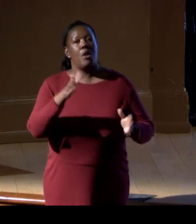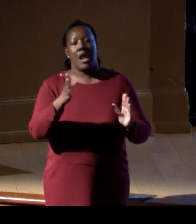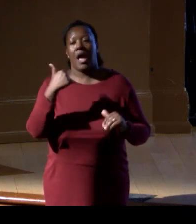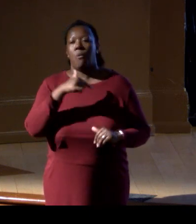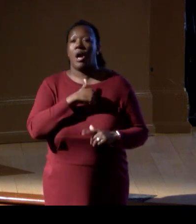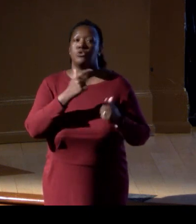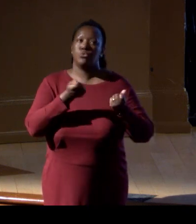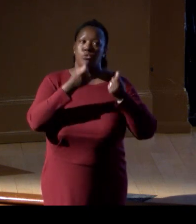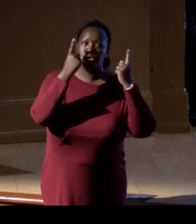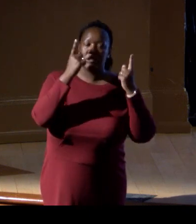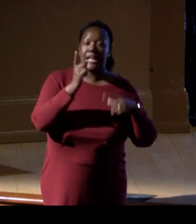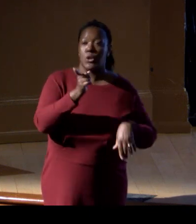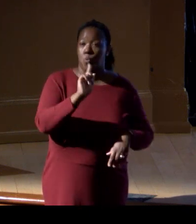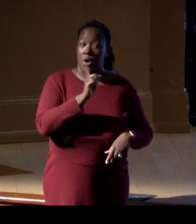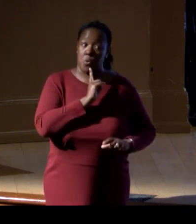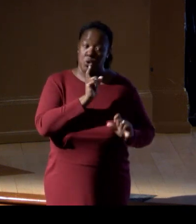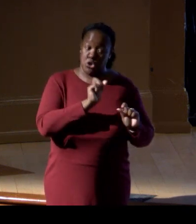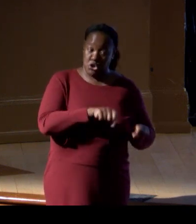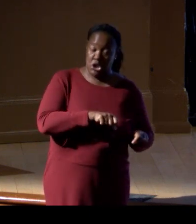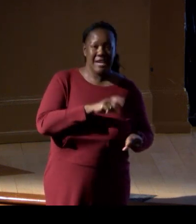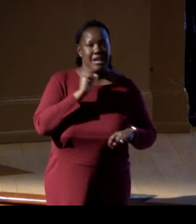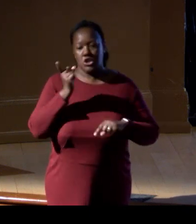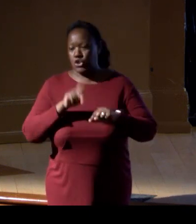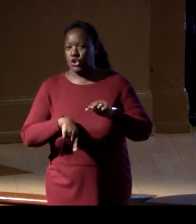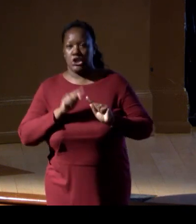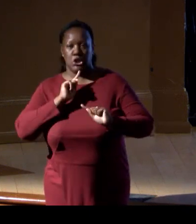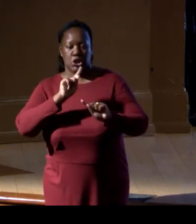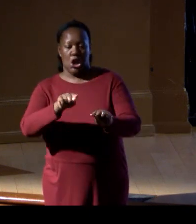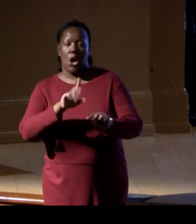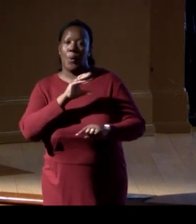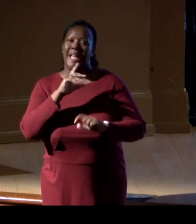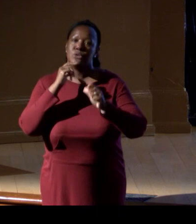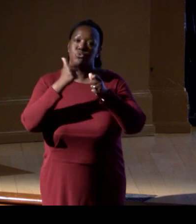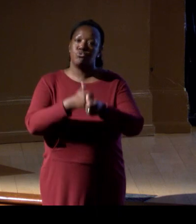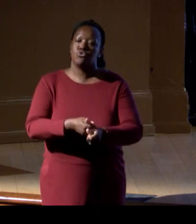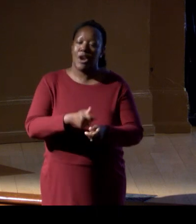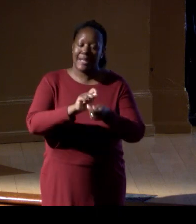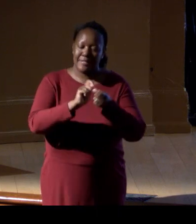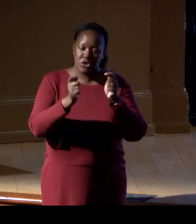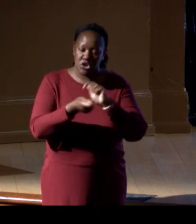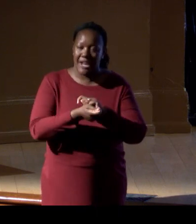or we should not go, and it also allows us to track the change over the many decades.